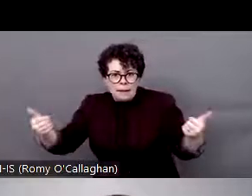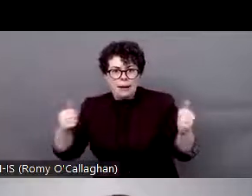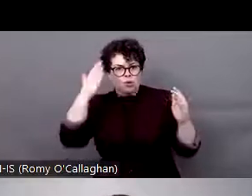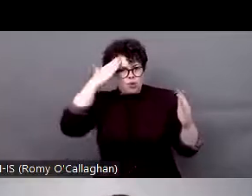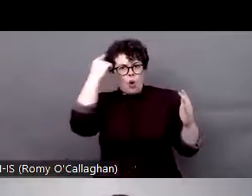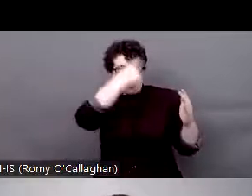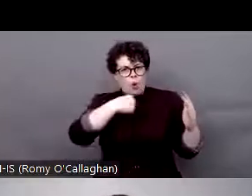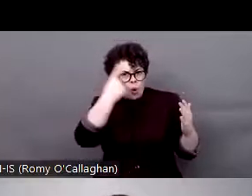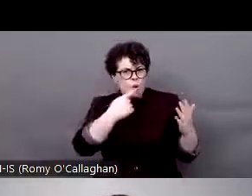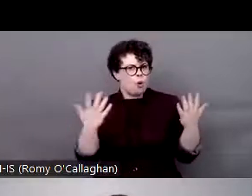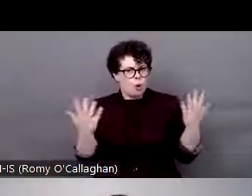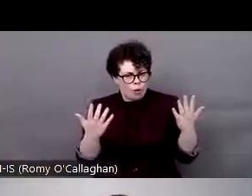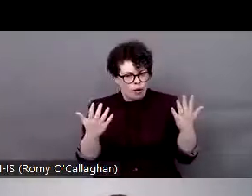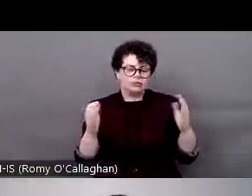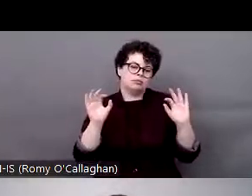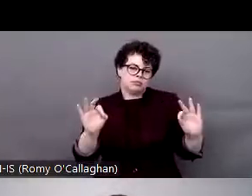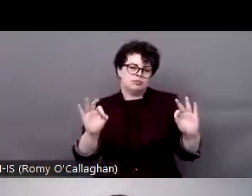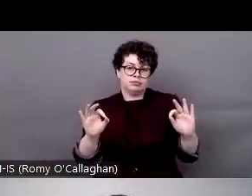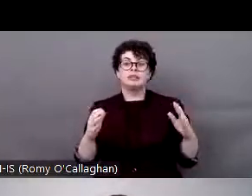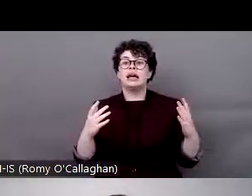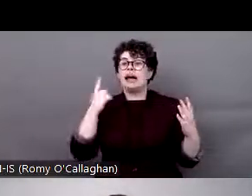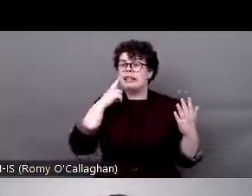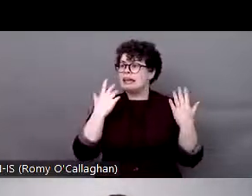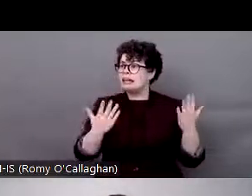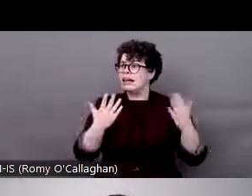So we're going to move now to Q&A. We have time for